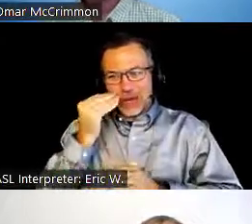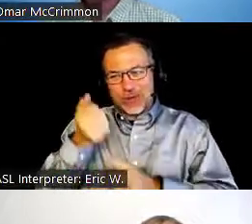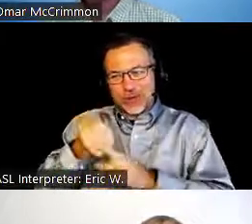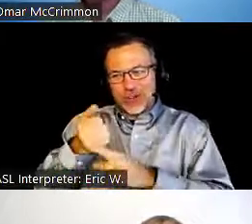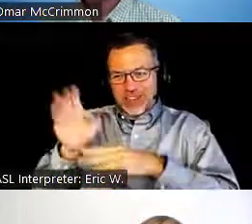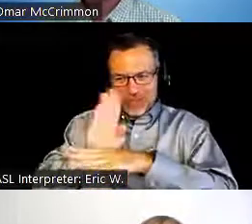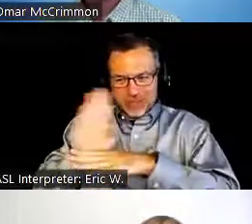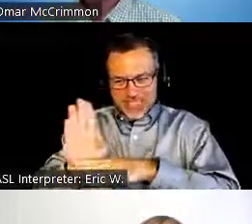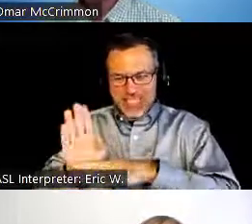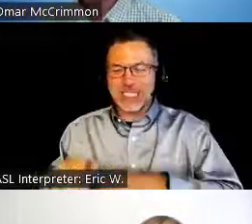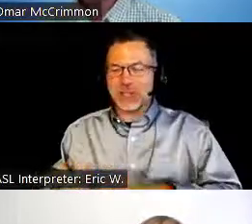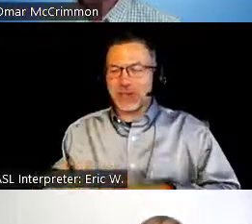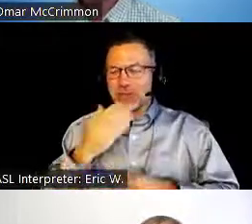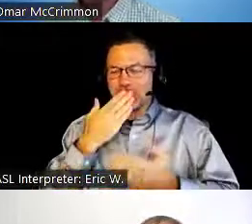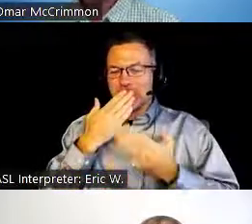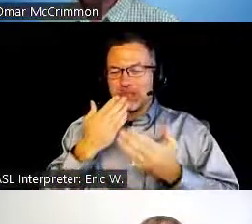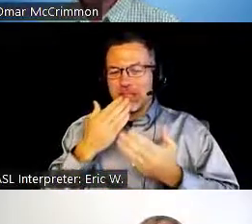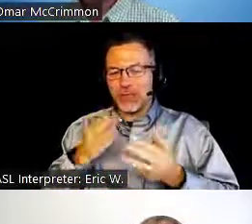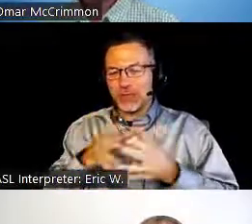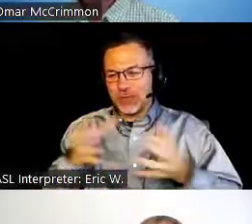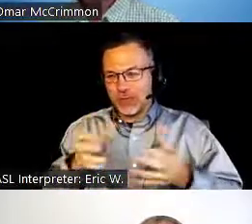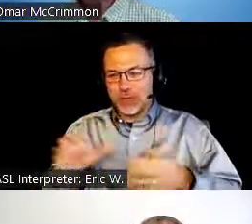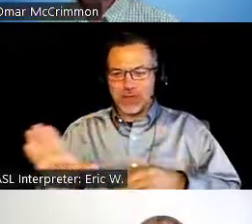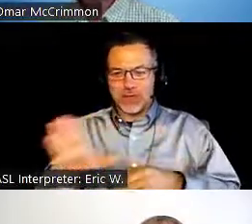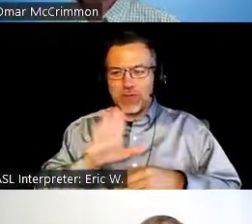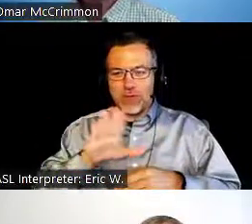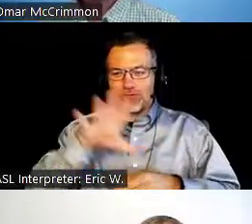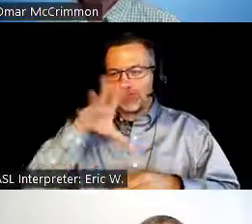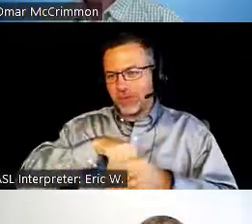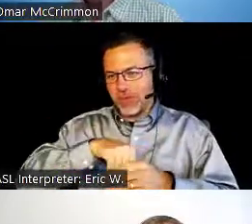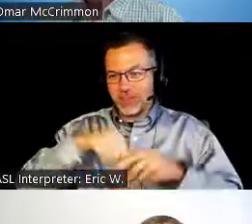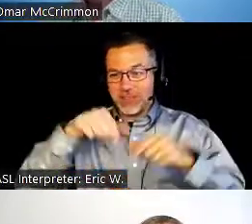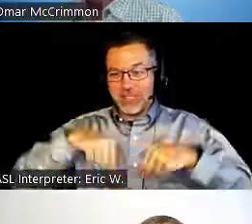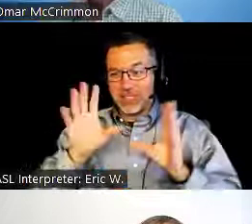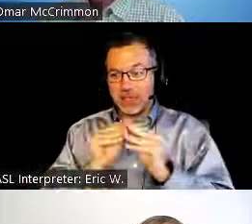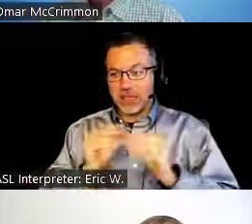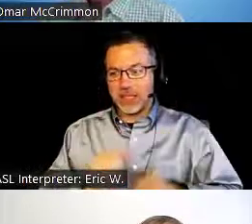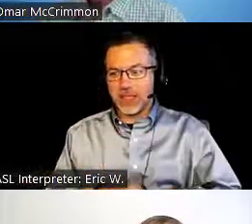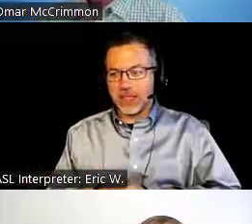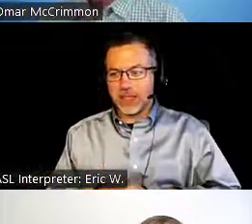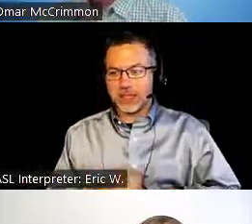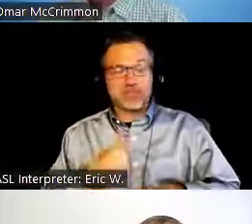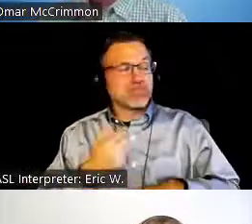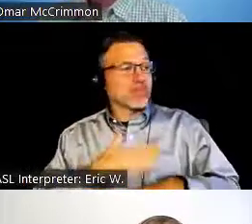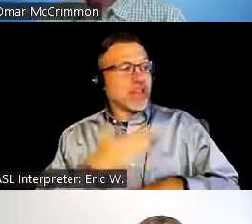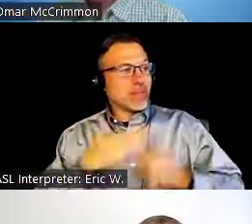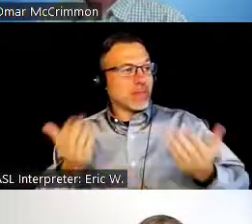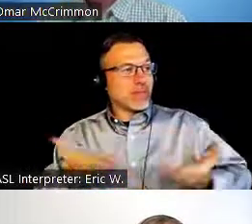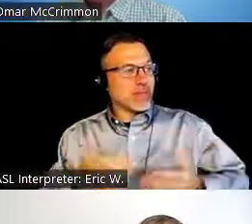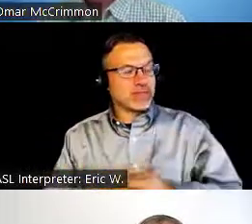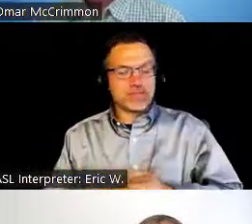so we want to thank you for participating today. Ismail Ahmed: Happy to be here. Omar McCrimmon: Awesome.